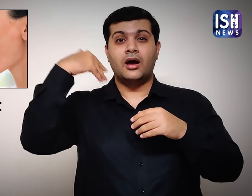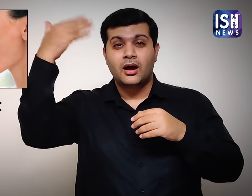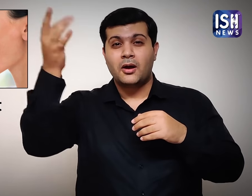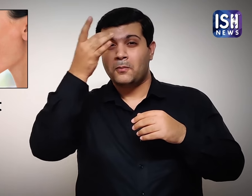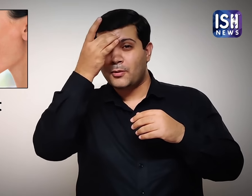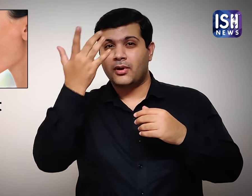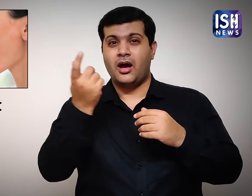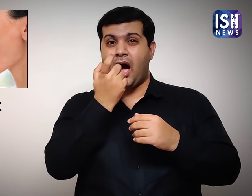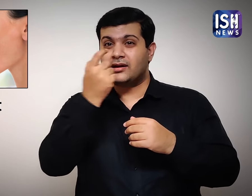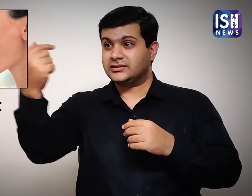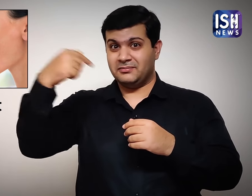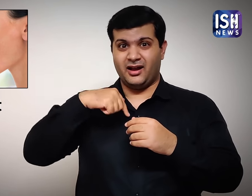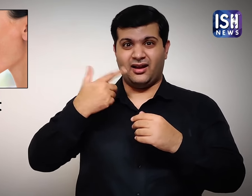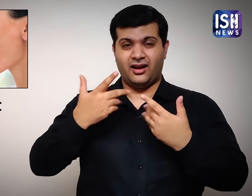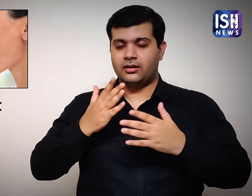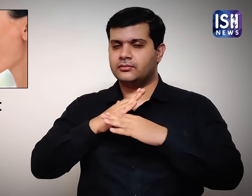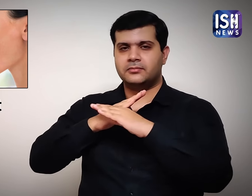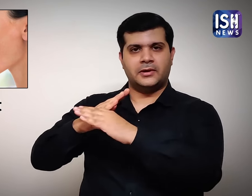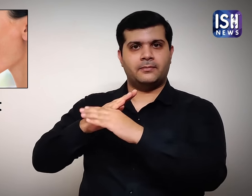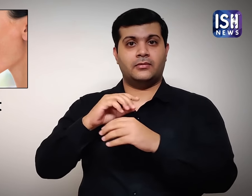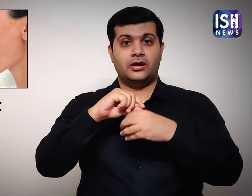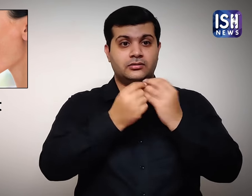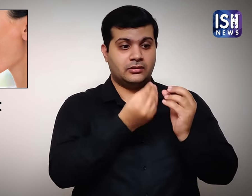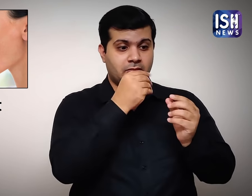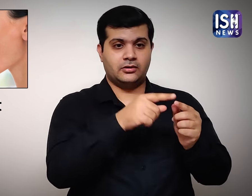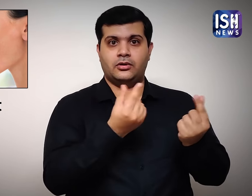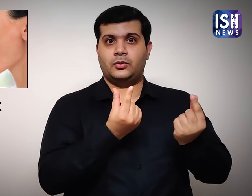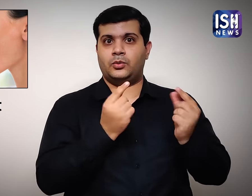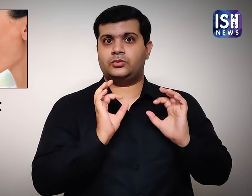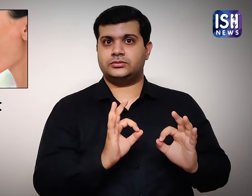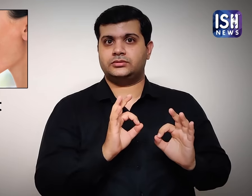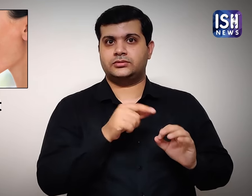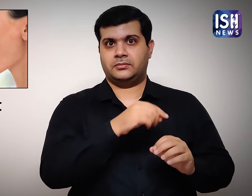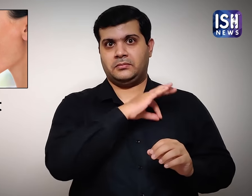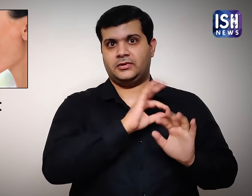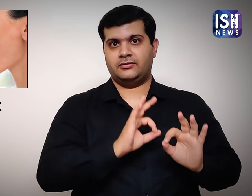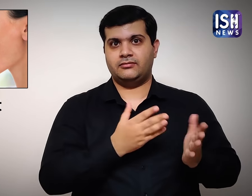This prevents asthma. Custard apple is beneficial.